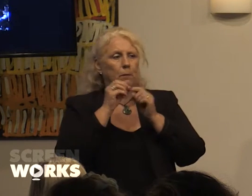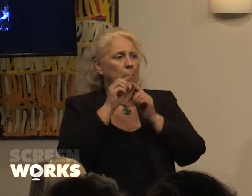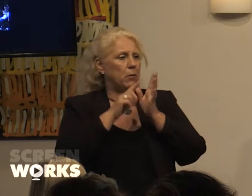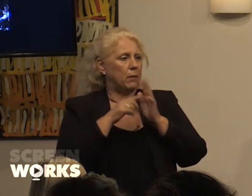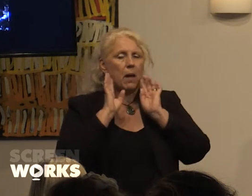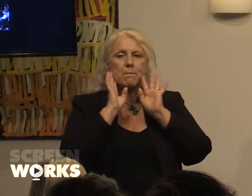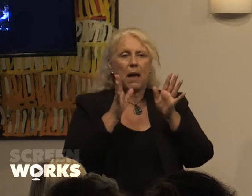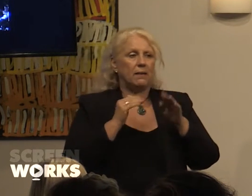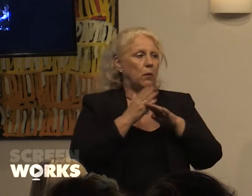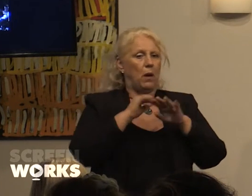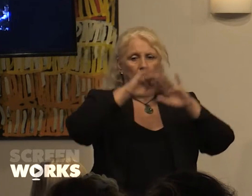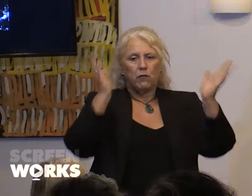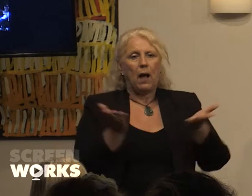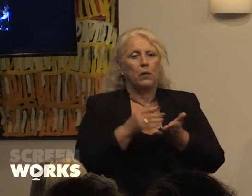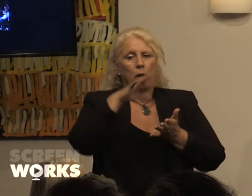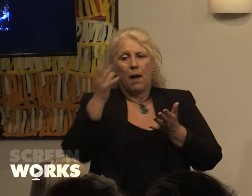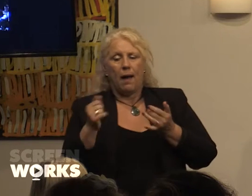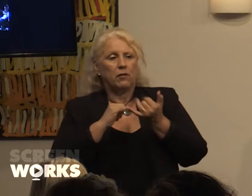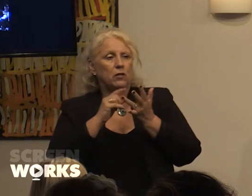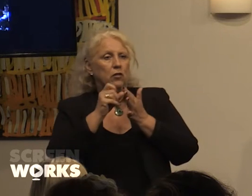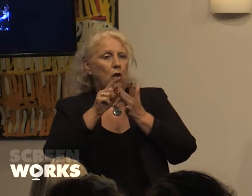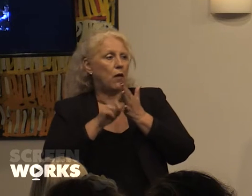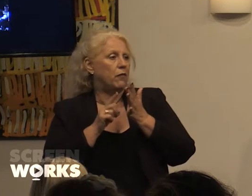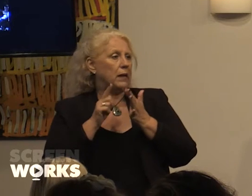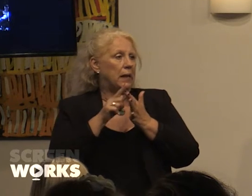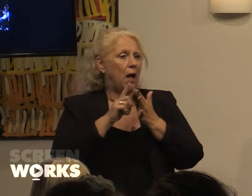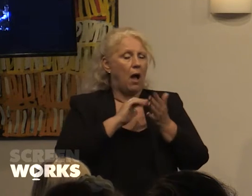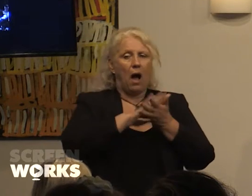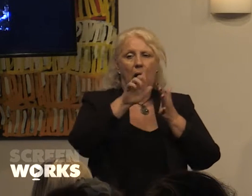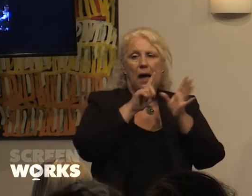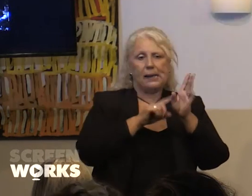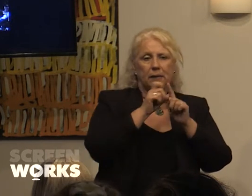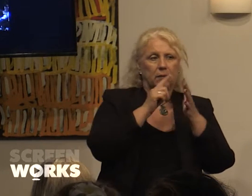Helen Leak, Sophie Hyde, director of '52 Tuesdays', Kirsty Stark, Victoria Cox from